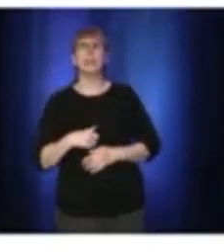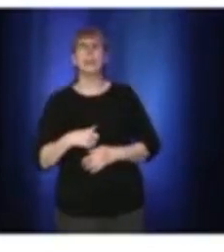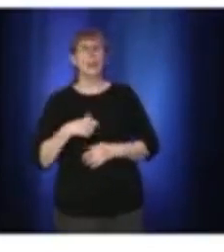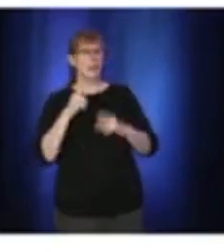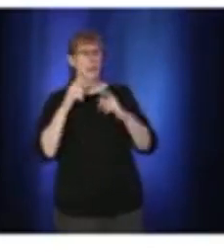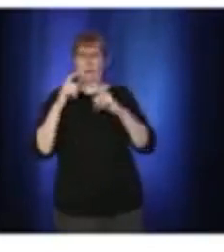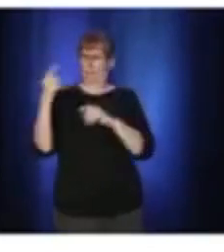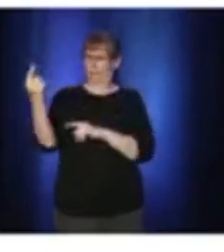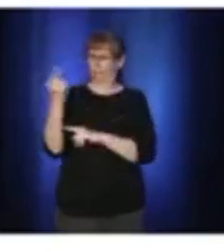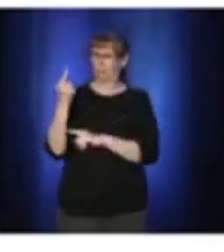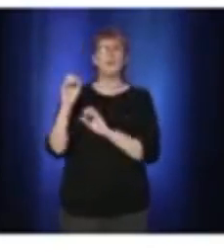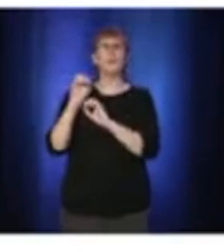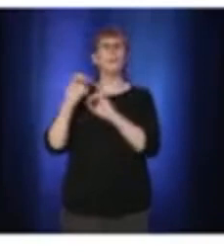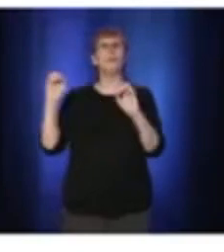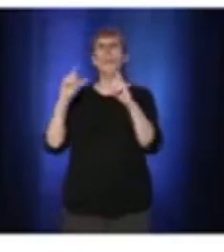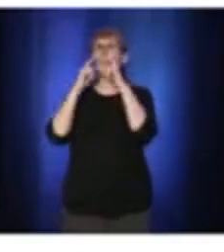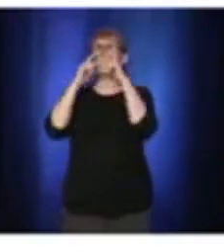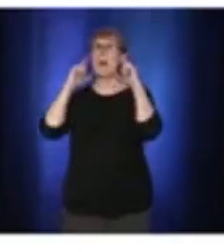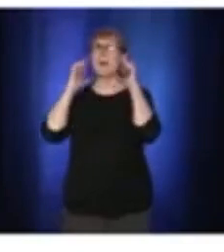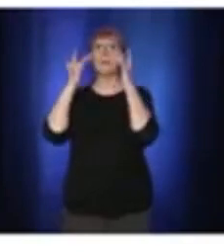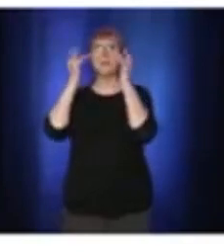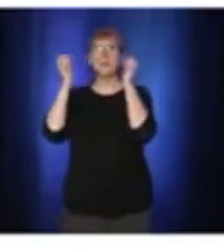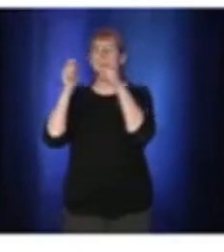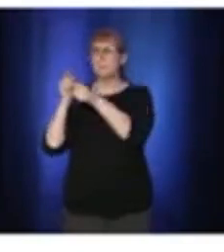Yeah. What would happen if the unions say